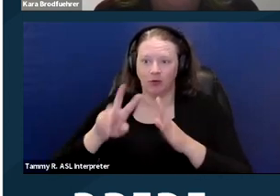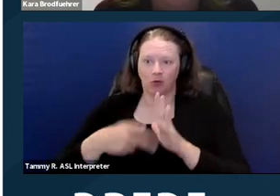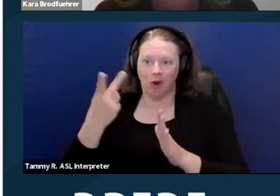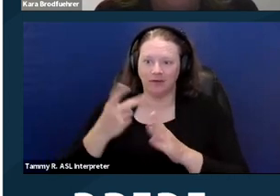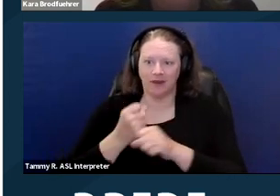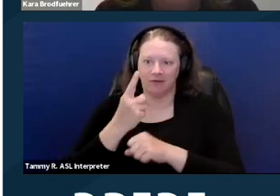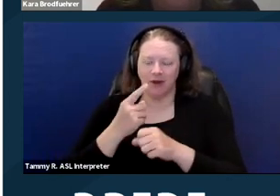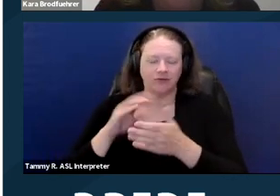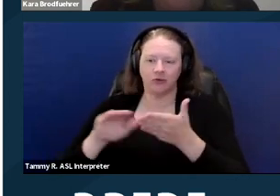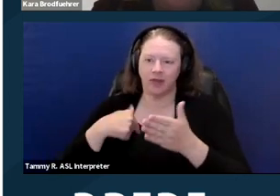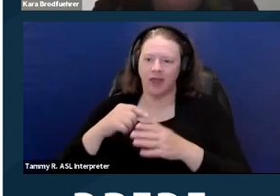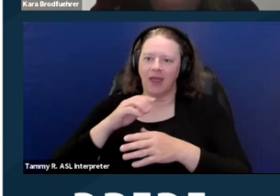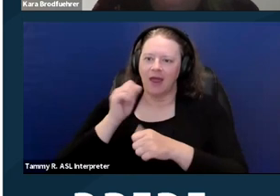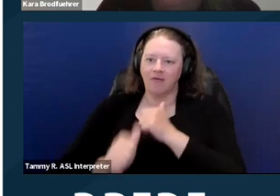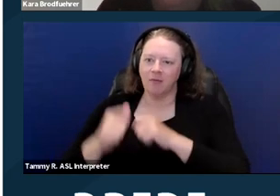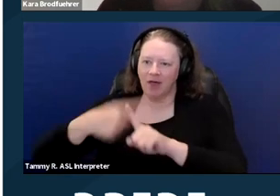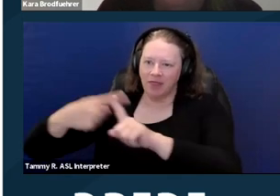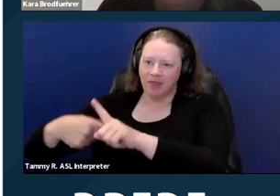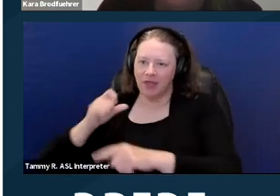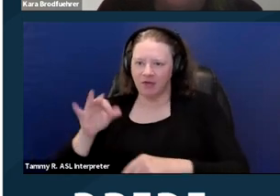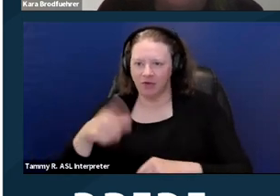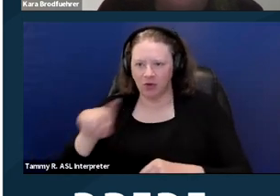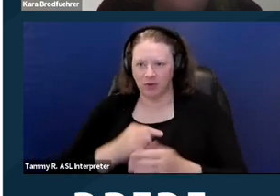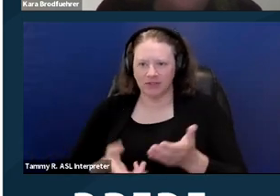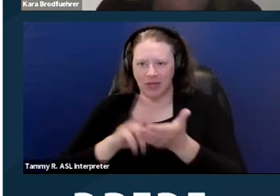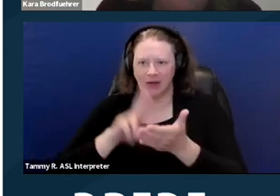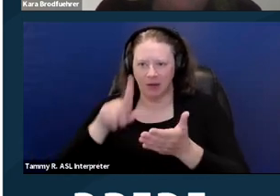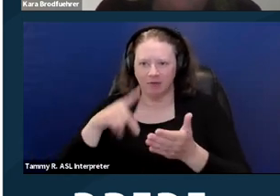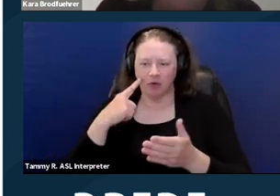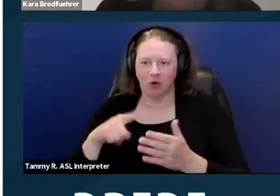If you sign up for our lister for trainings,